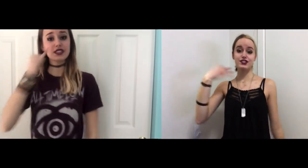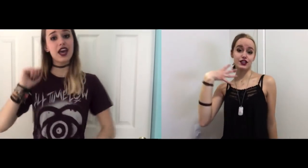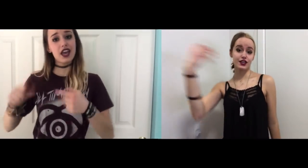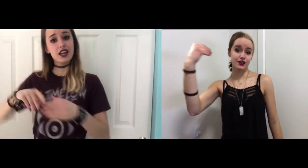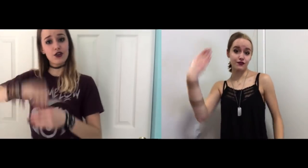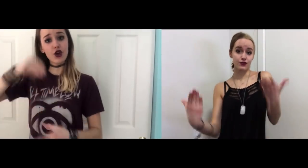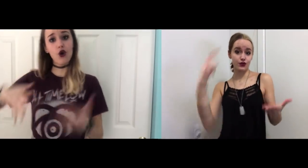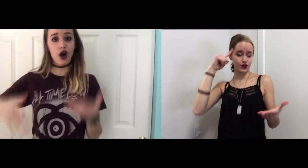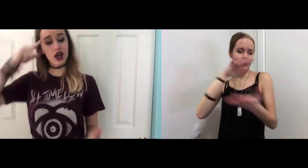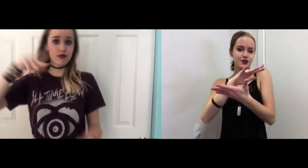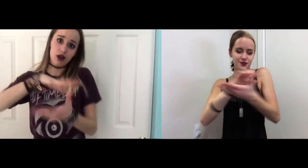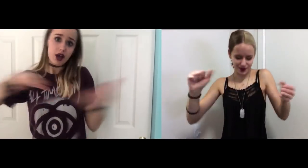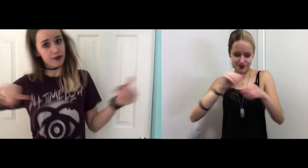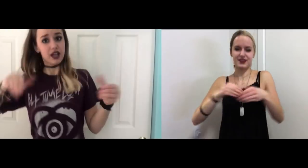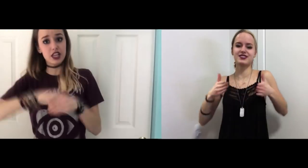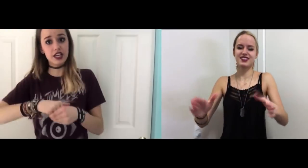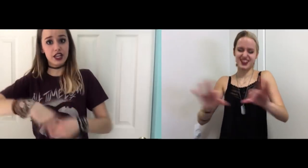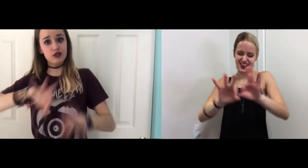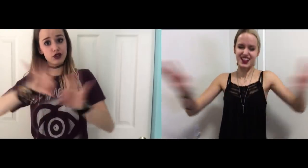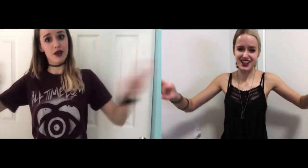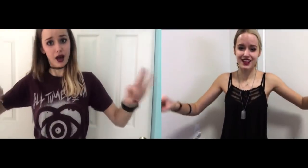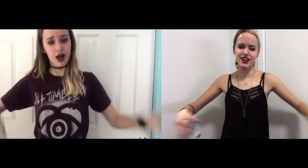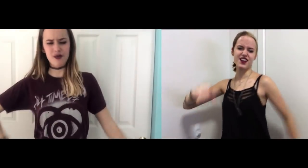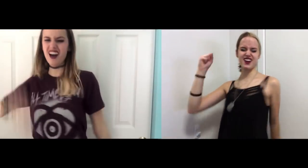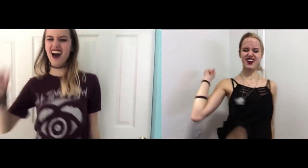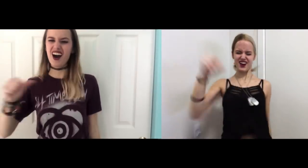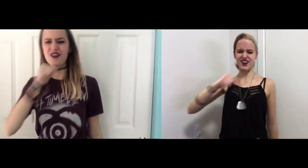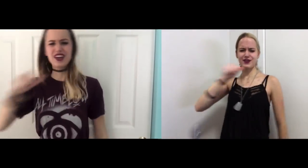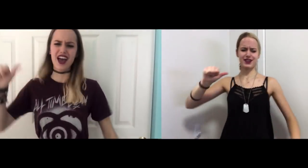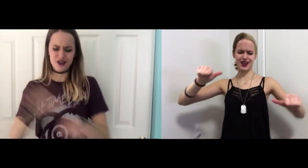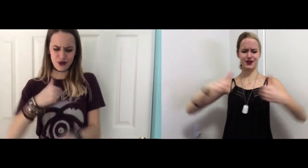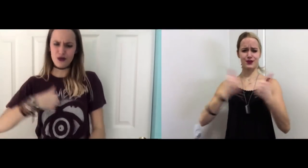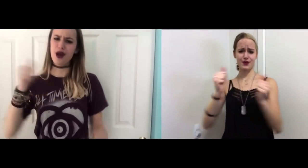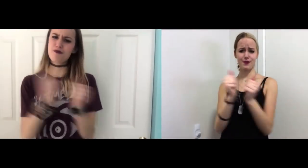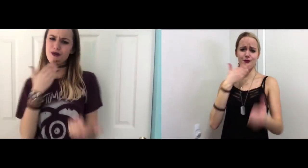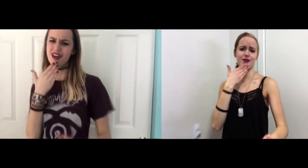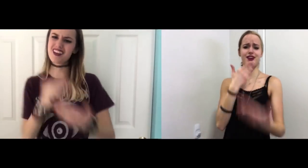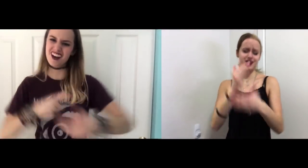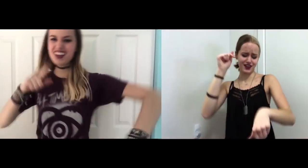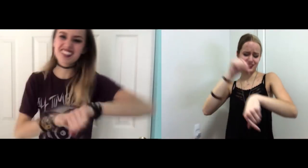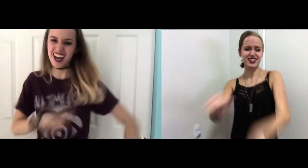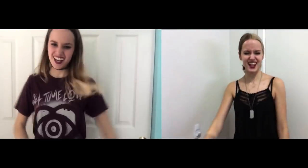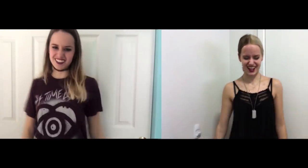Saying "If you go out you might pass out in a drain pipe." Oh yeah! Don't threaten me with a good time